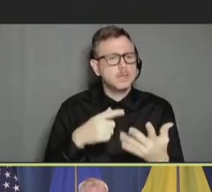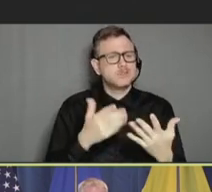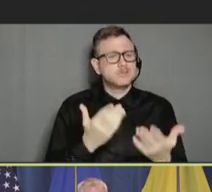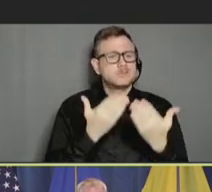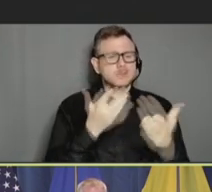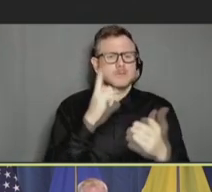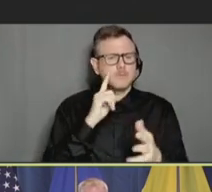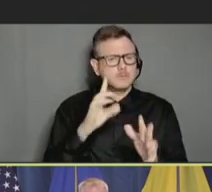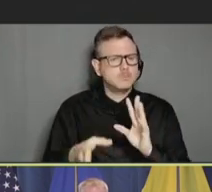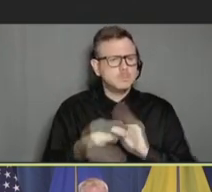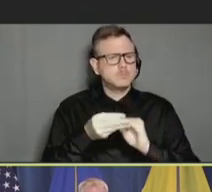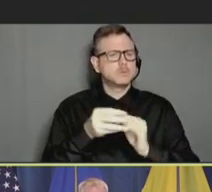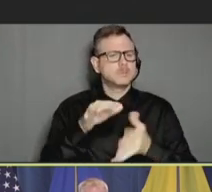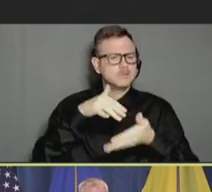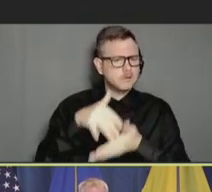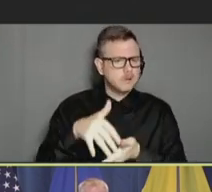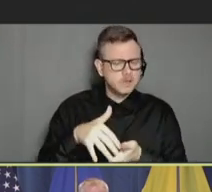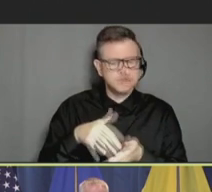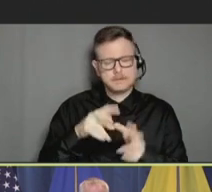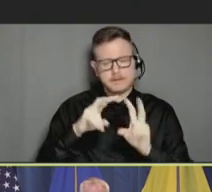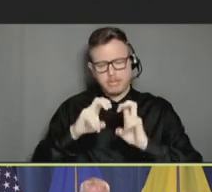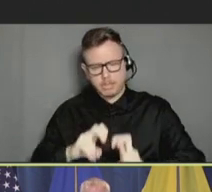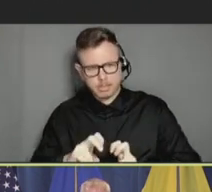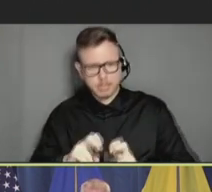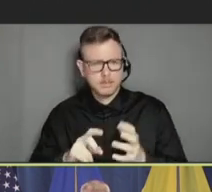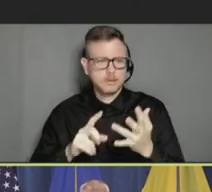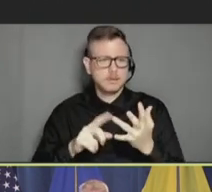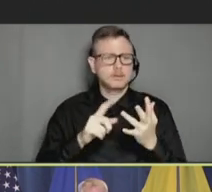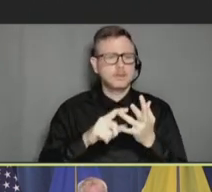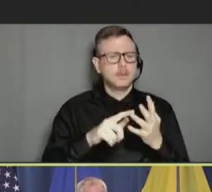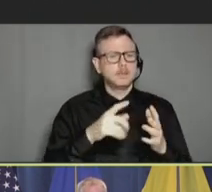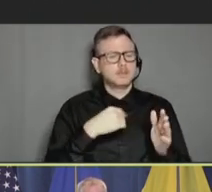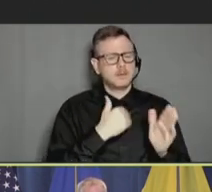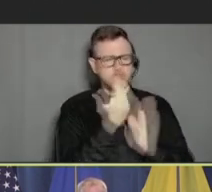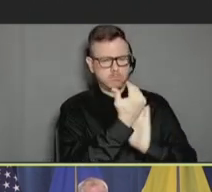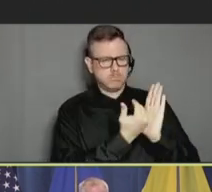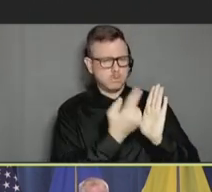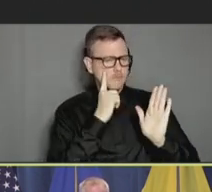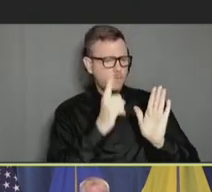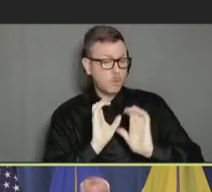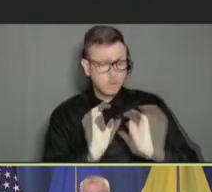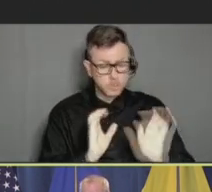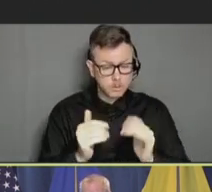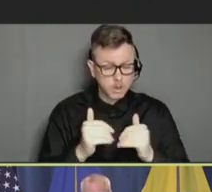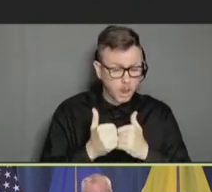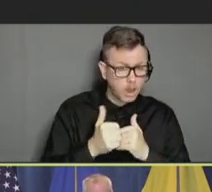some guidance on communications. As we mentioned earlier, we provided a number of presentations